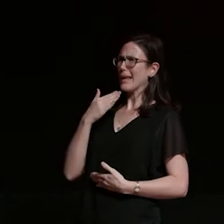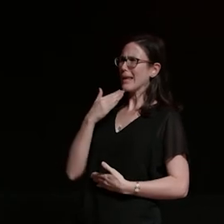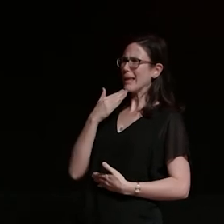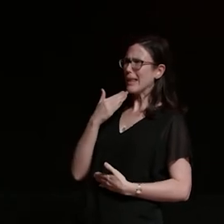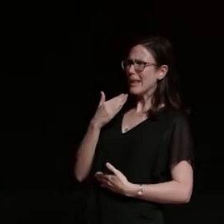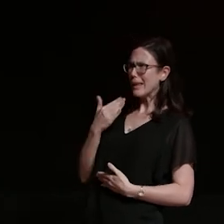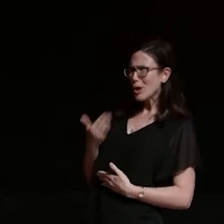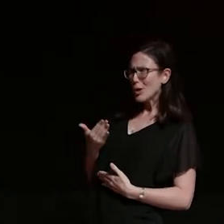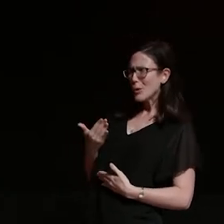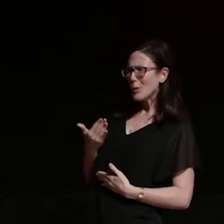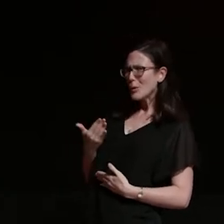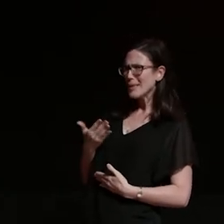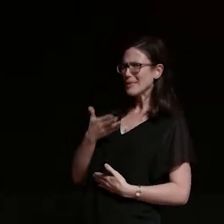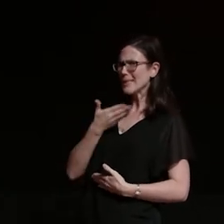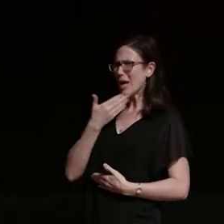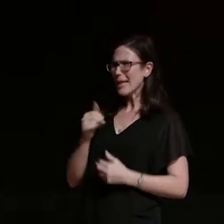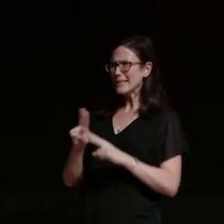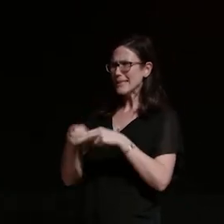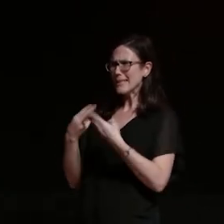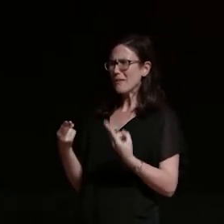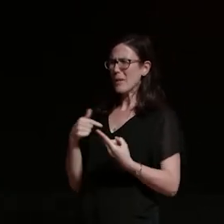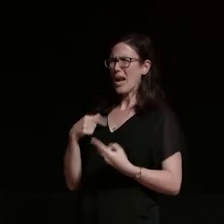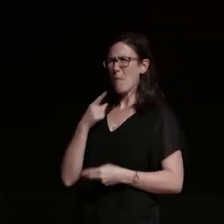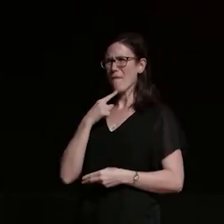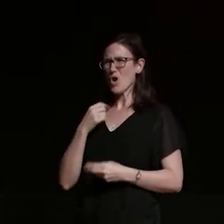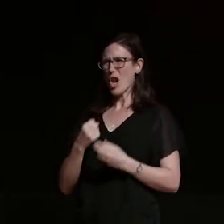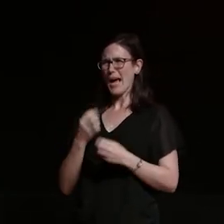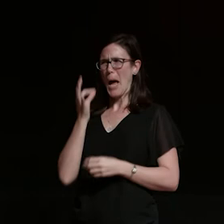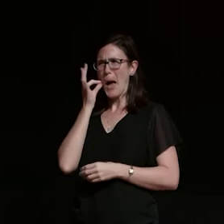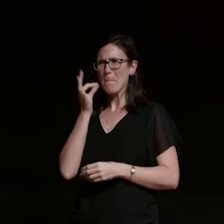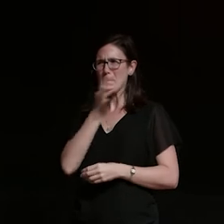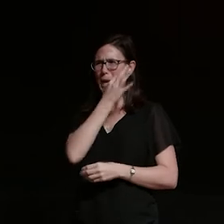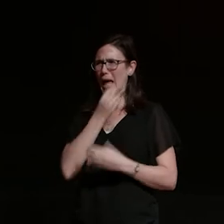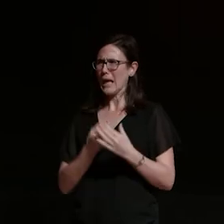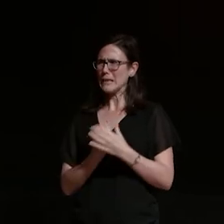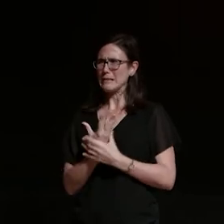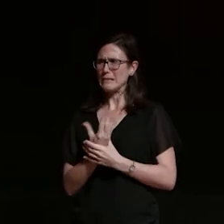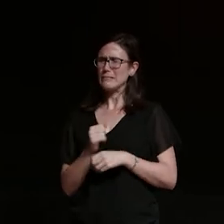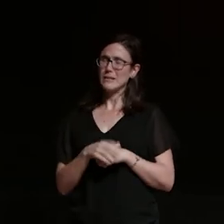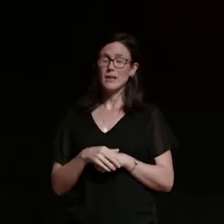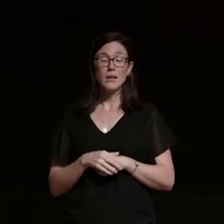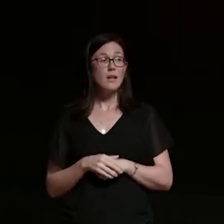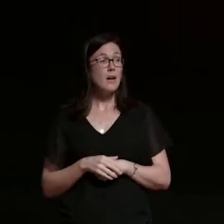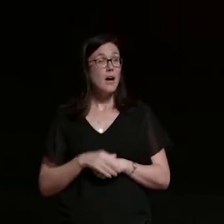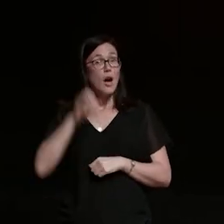would have rather a plant um i mentioned my uncle's look an aesthetic um